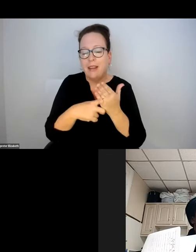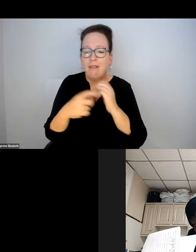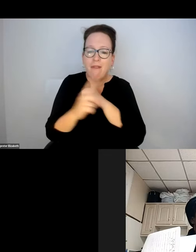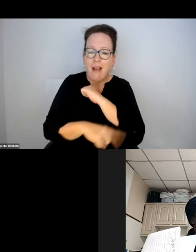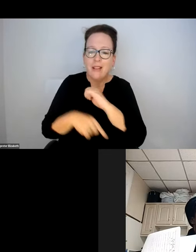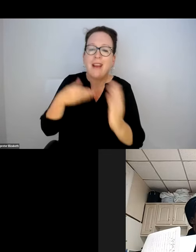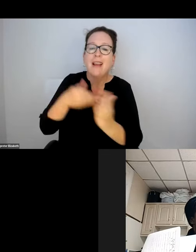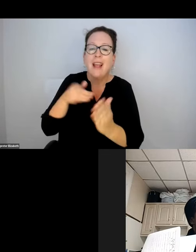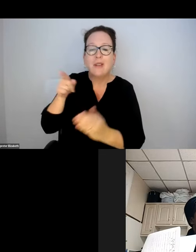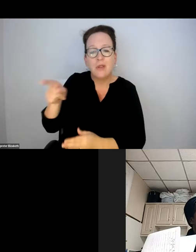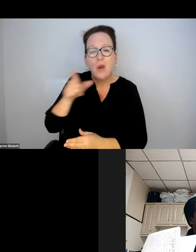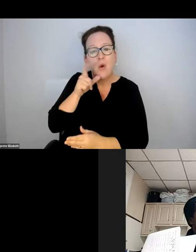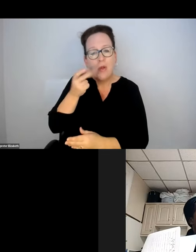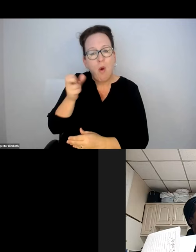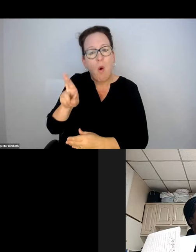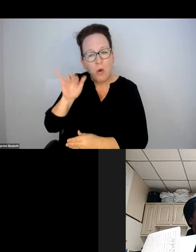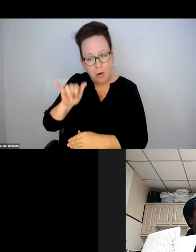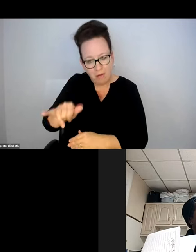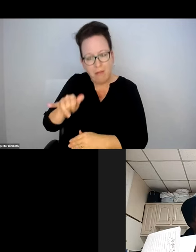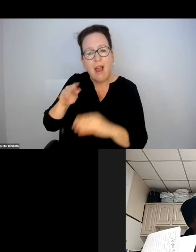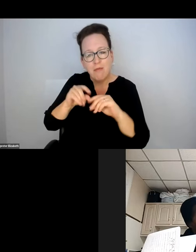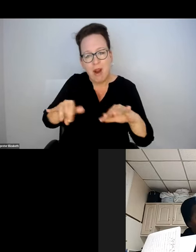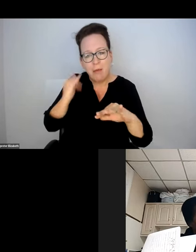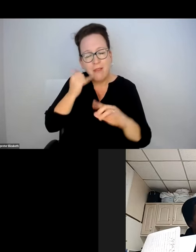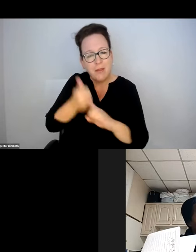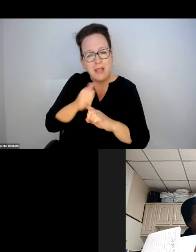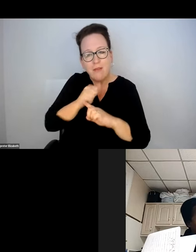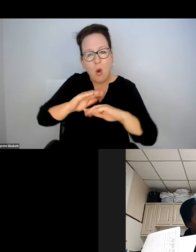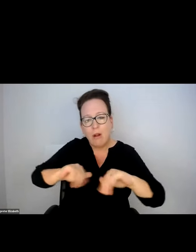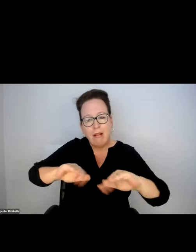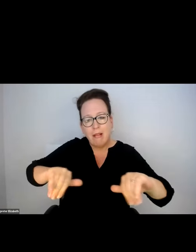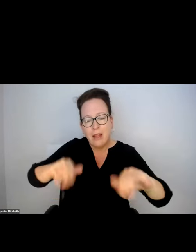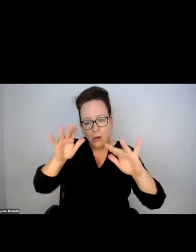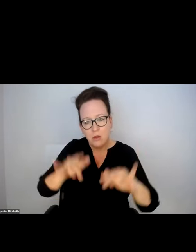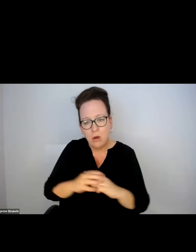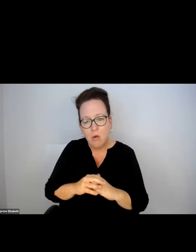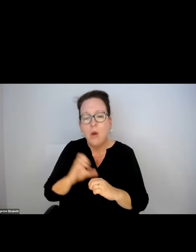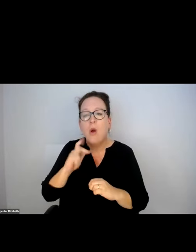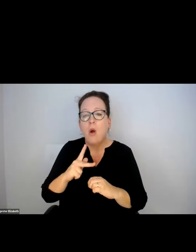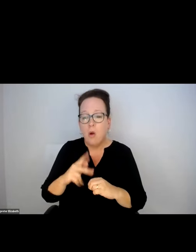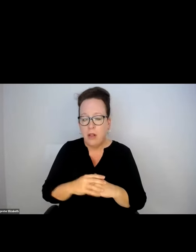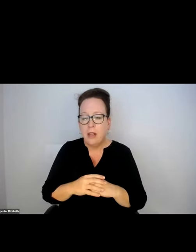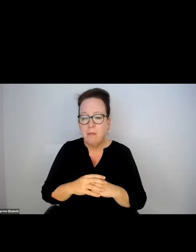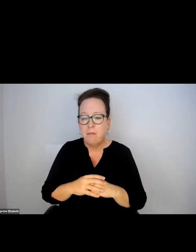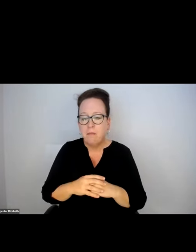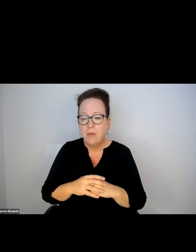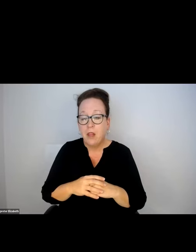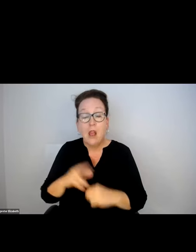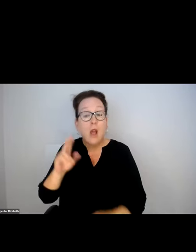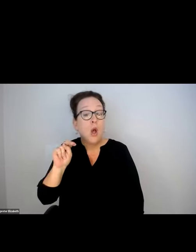ASSESSMENT AGAINST -- WOULD WRITE A VIOLATION AND A FINE AGAINST THE OSHTHSENER OF THE PROPERTY IF THEY DON'T CLEAR THE